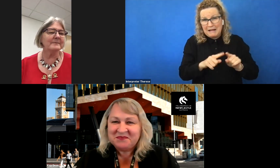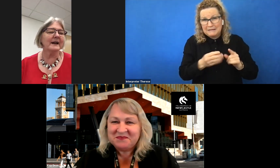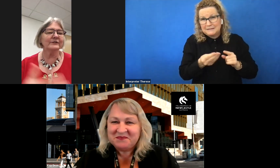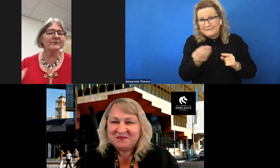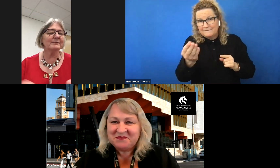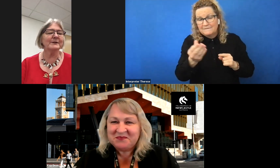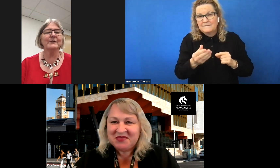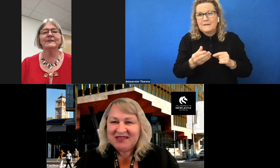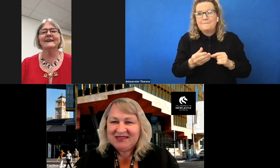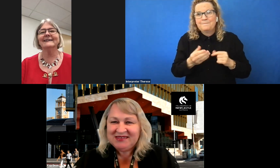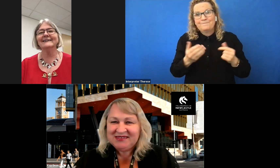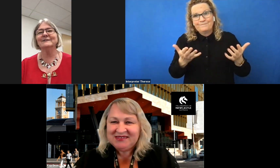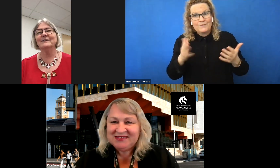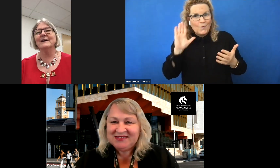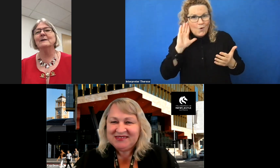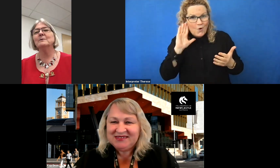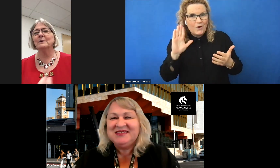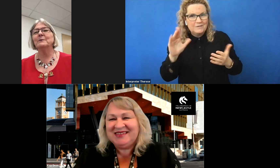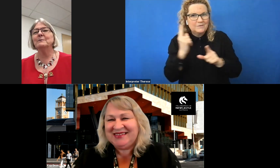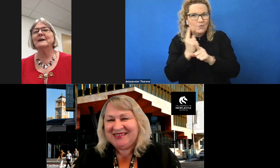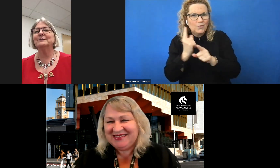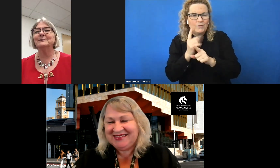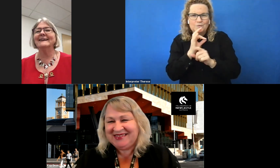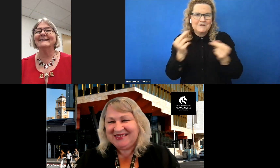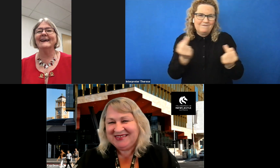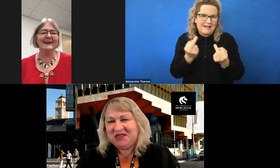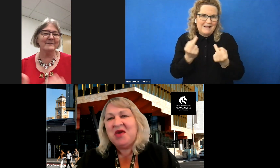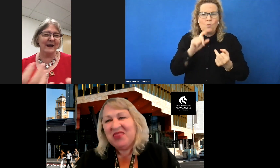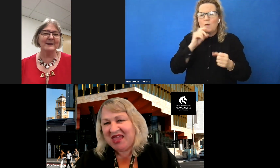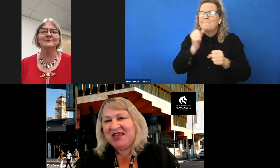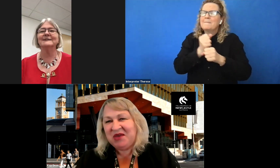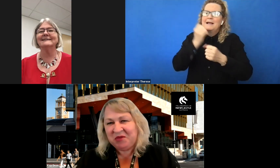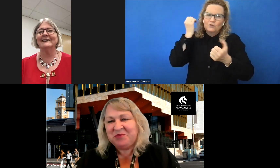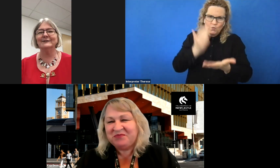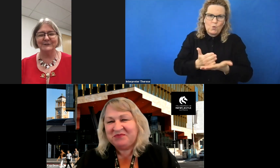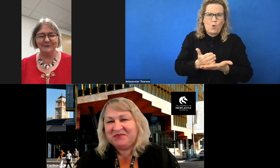as you probably heard that is not available but we will make sure we get that available to you.